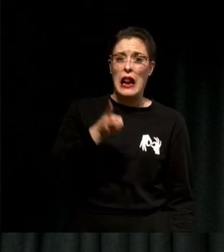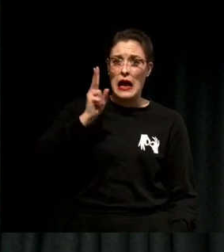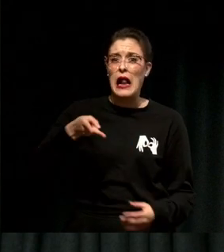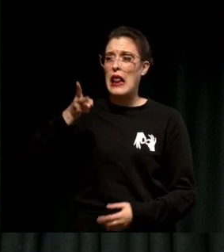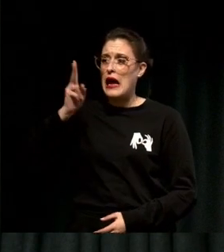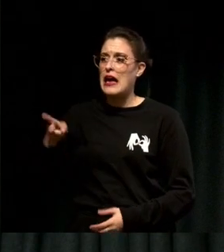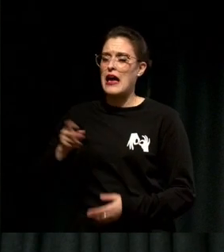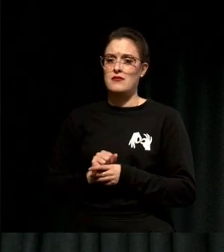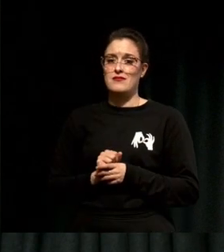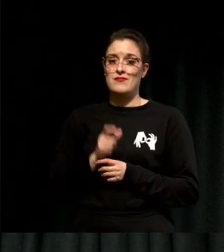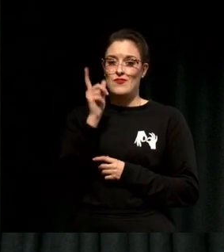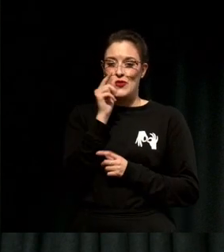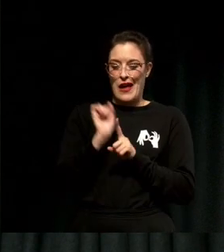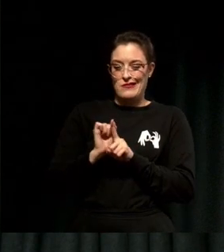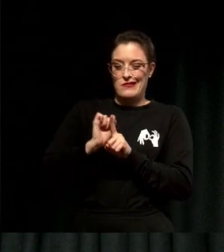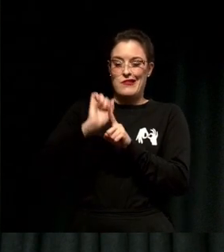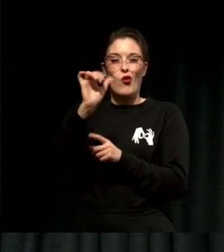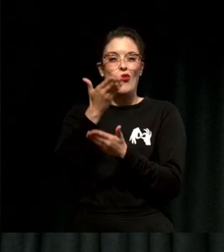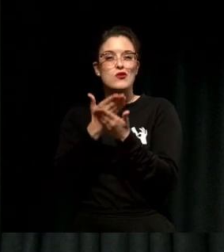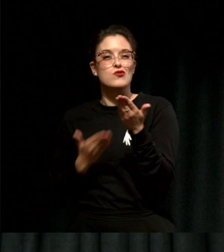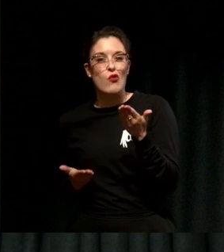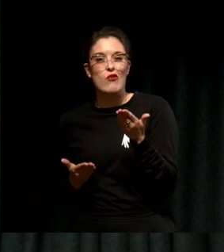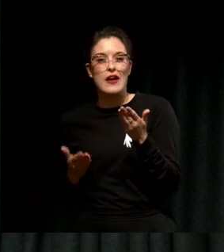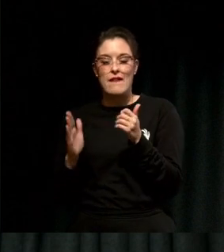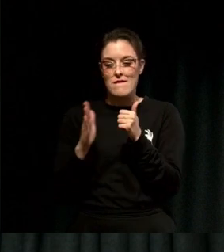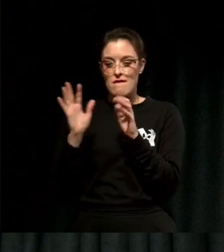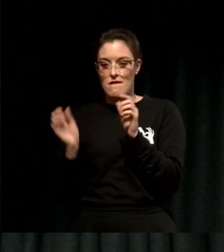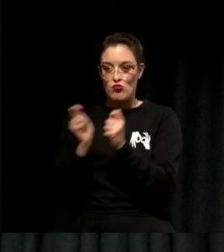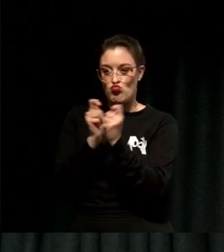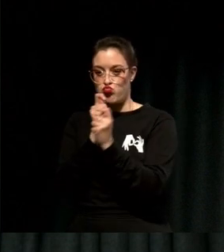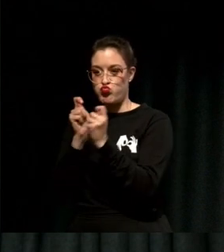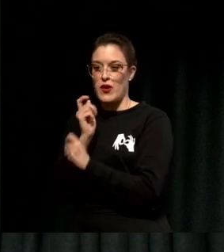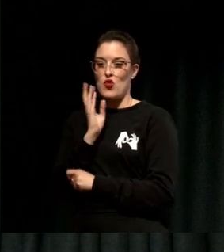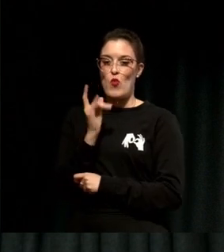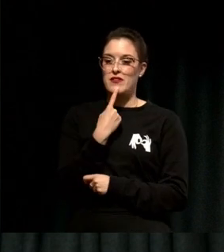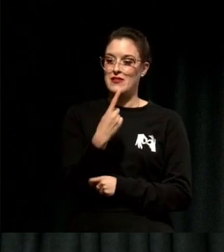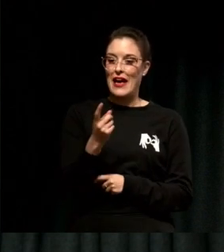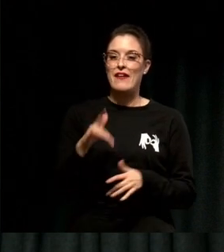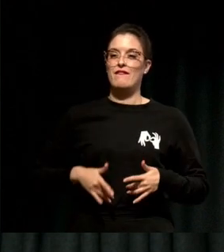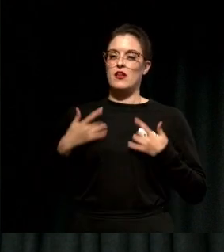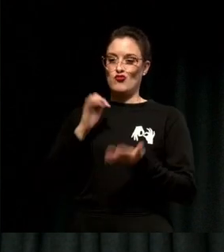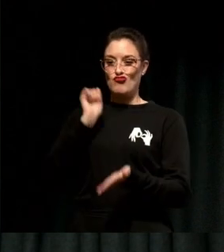Work on the story until it sounds true and sounds right to you and when you say it you feel an energy in your body.